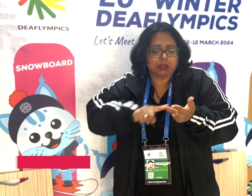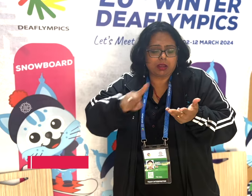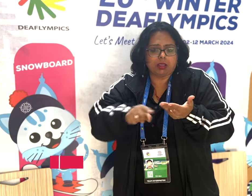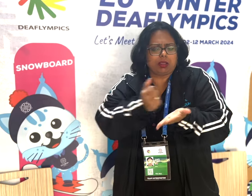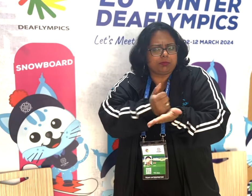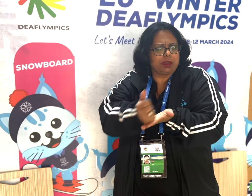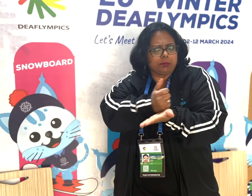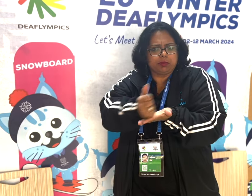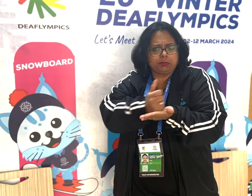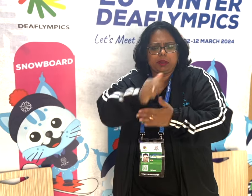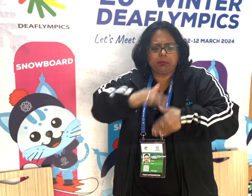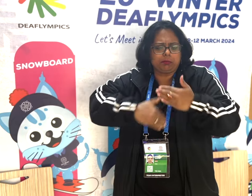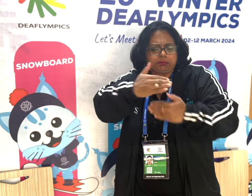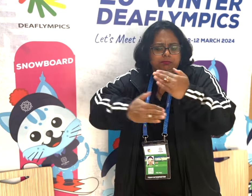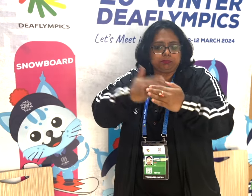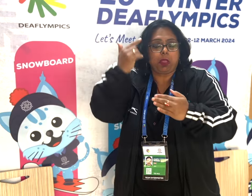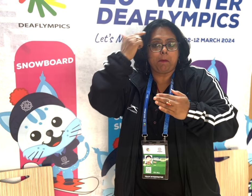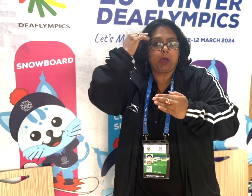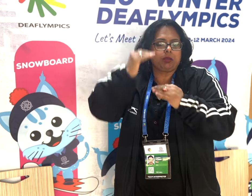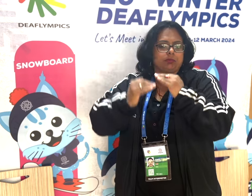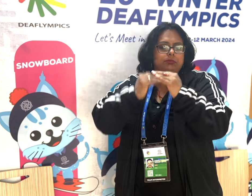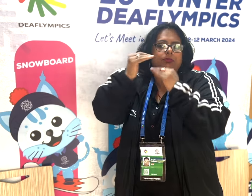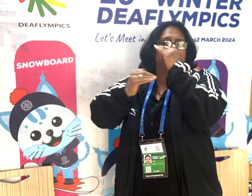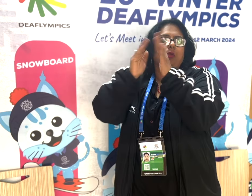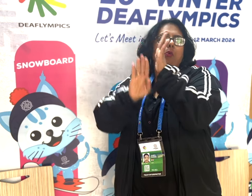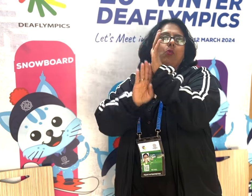The more you practice, the stronger your mental strength will be.